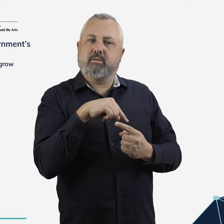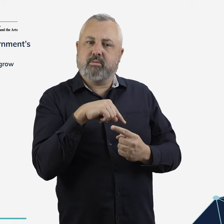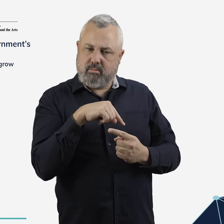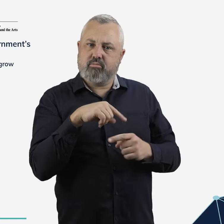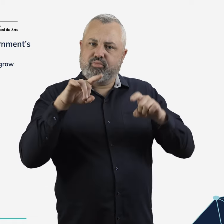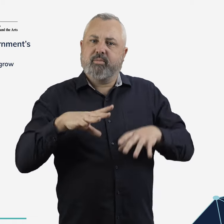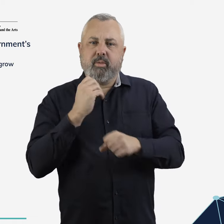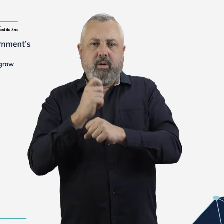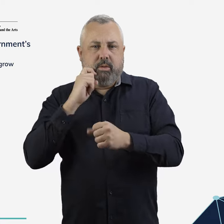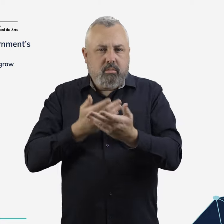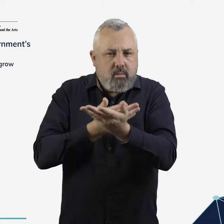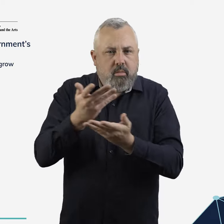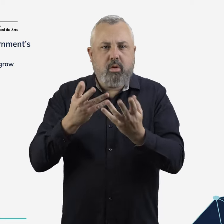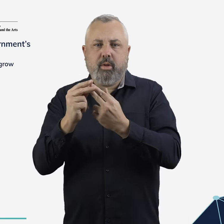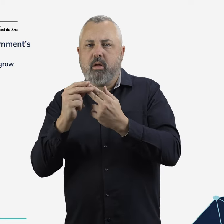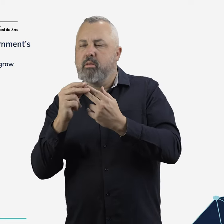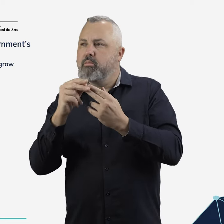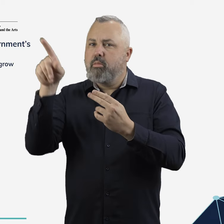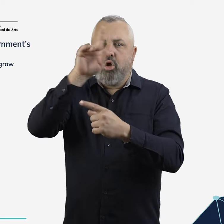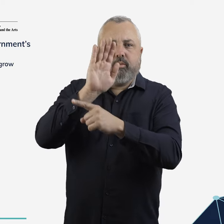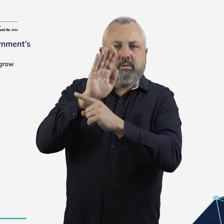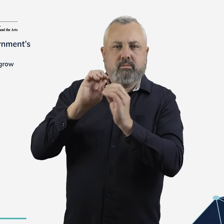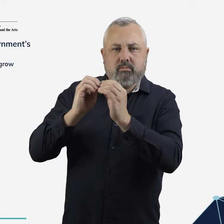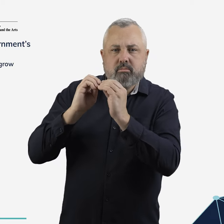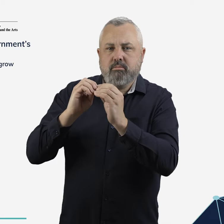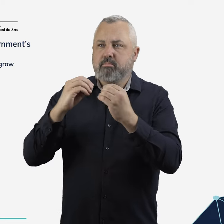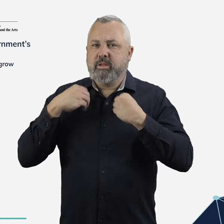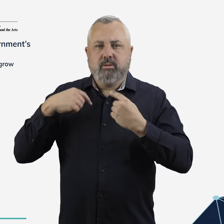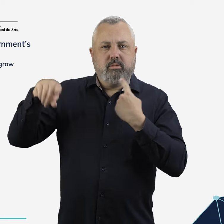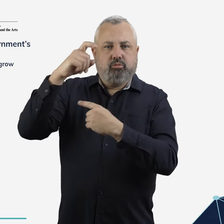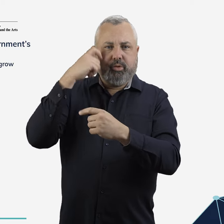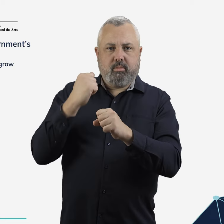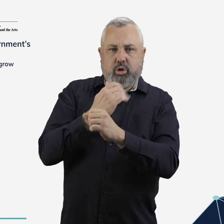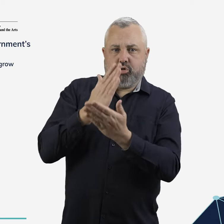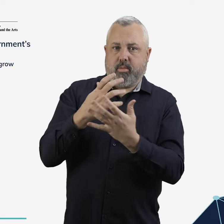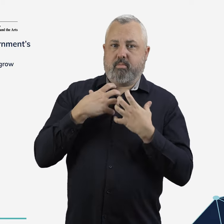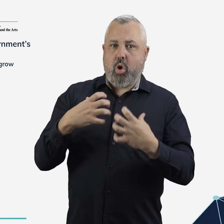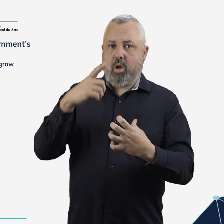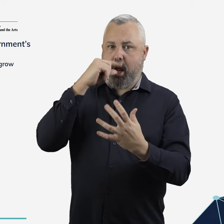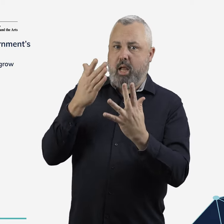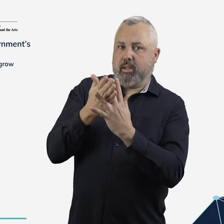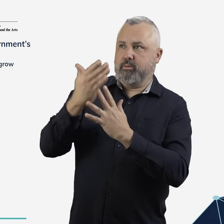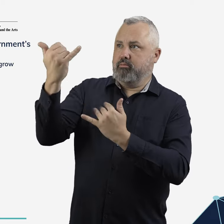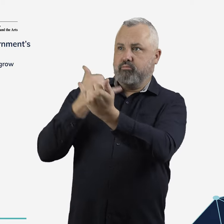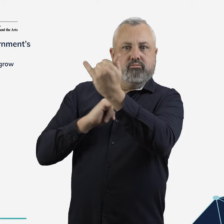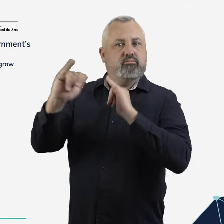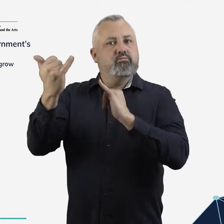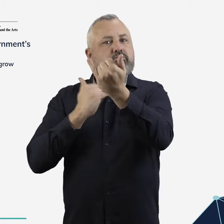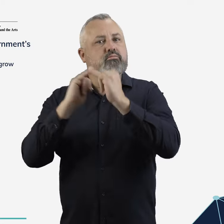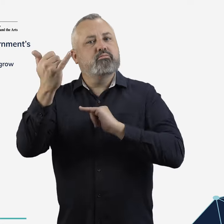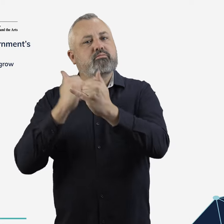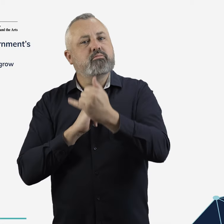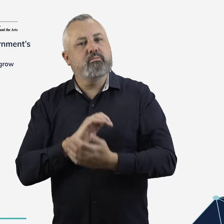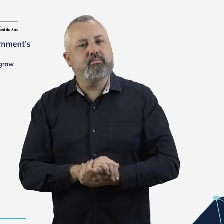control requirements for Australian international carriers.